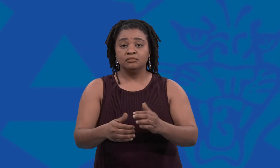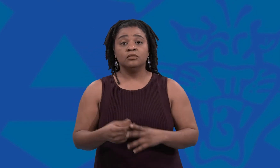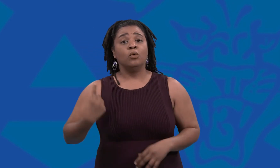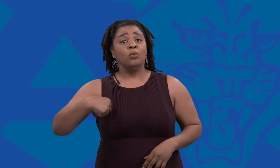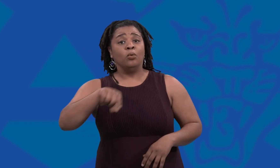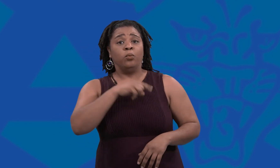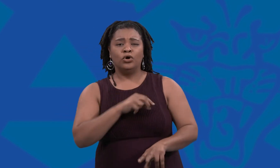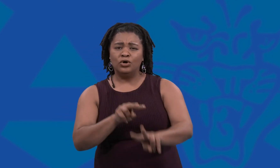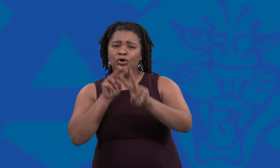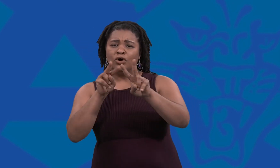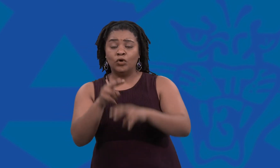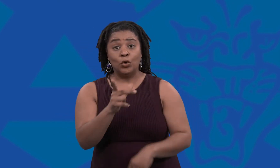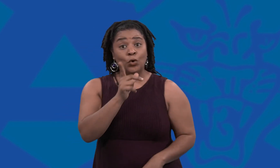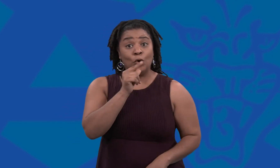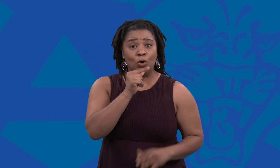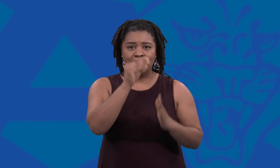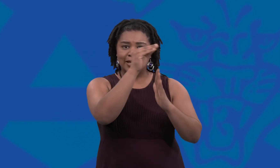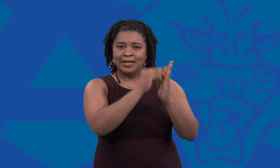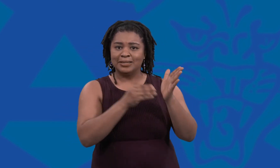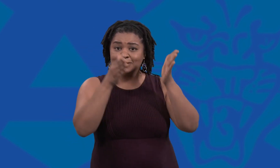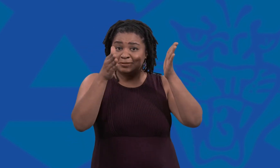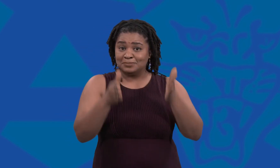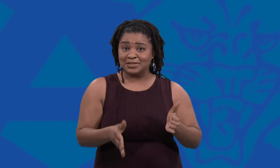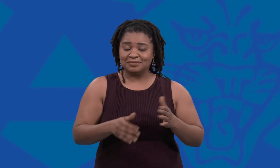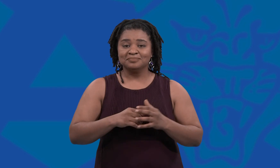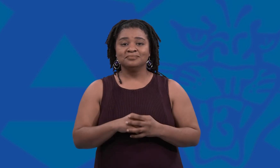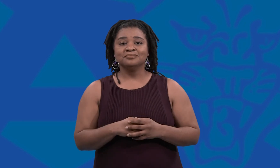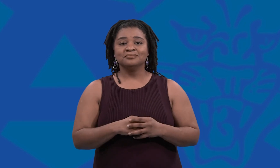We look forward to seeing who the applicants are.